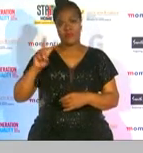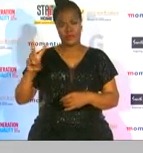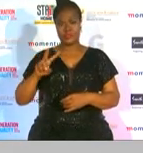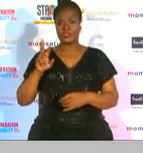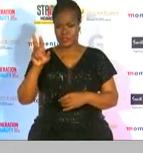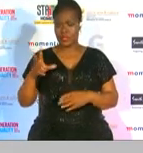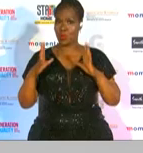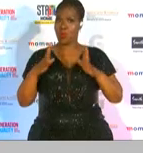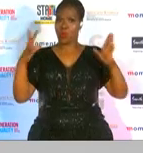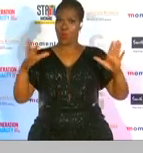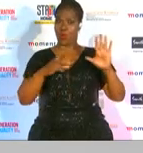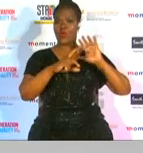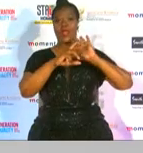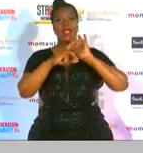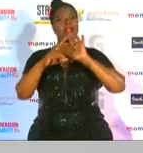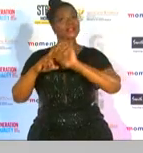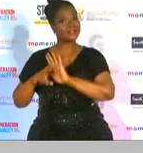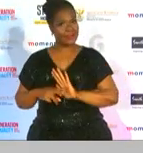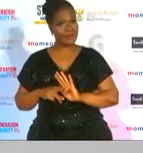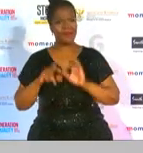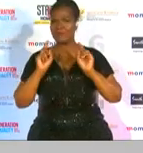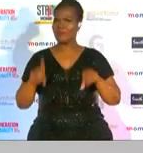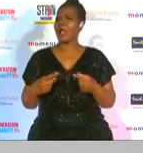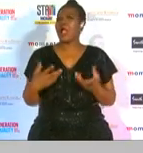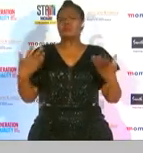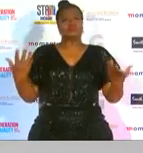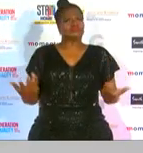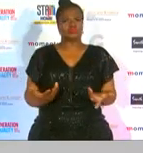your background determine how you plow back into communities